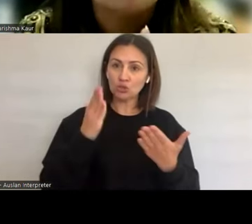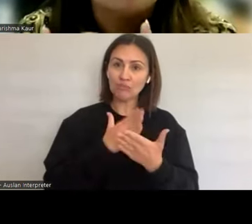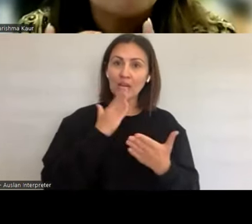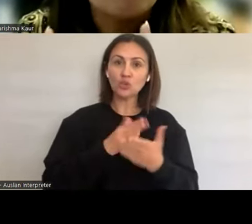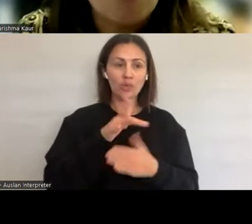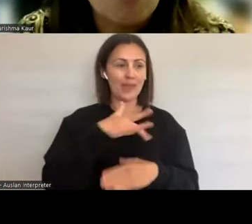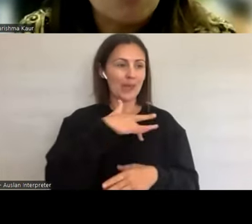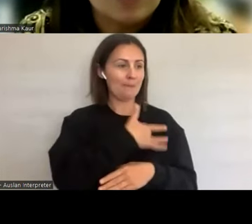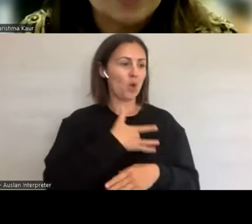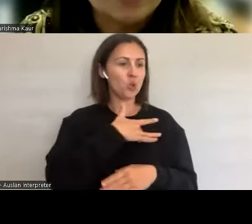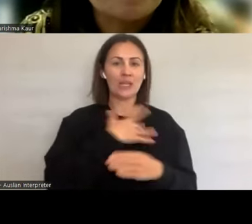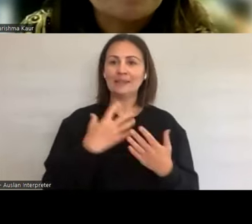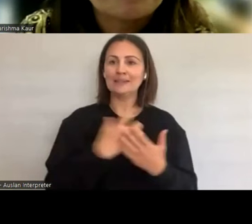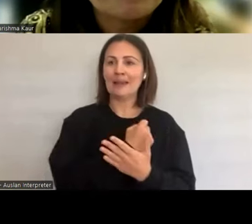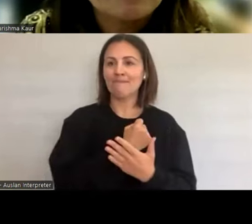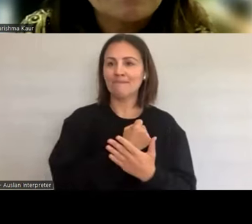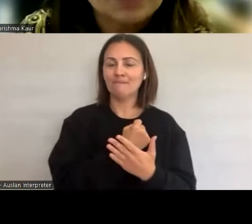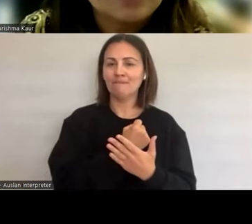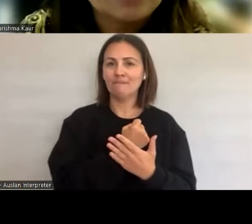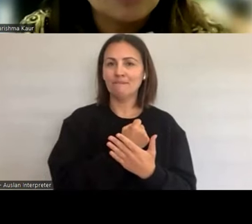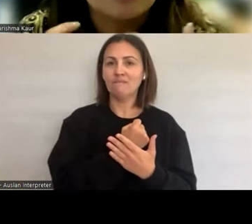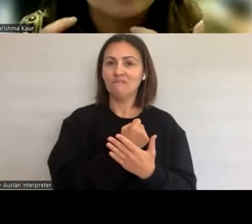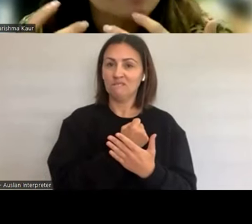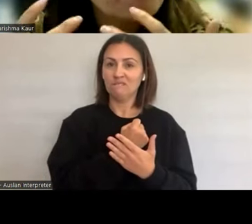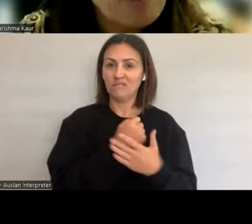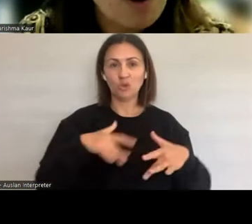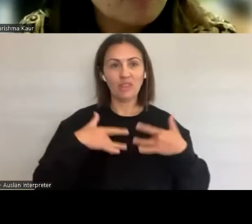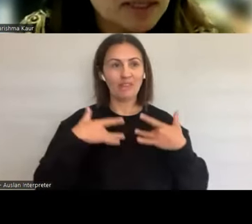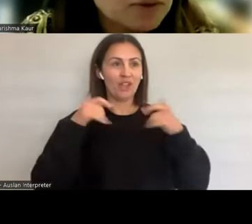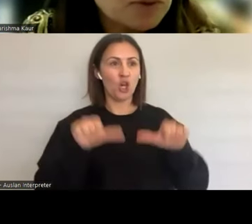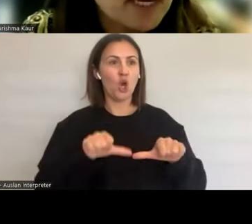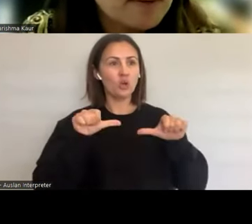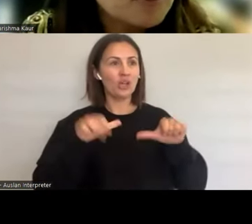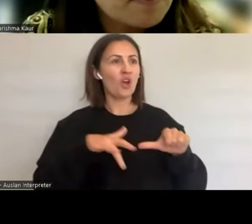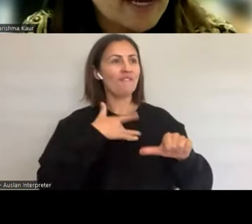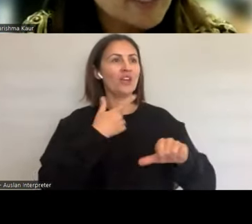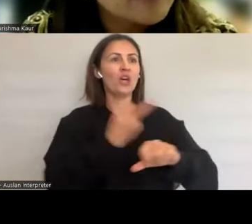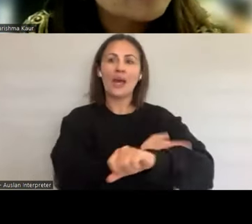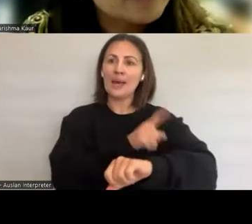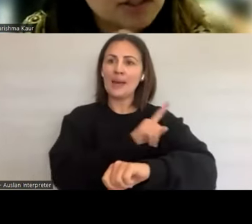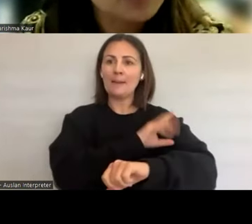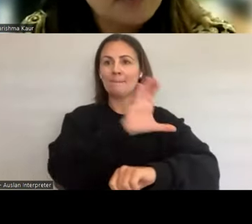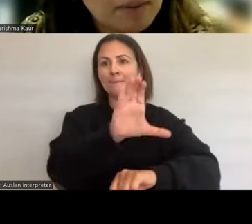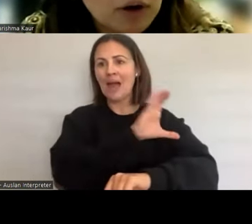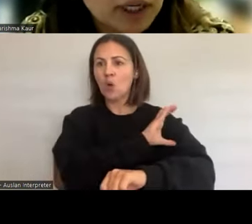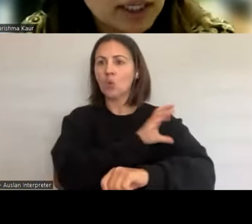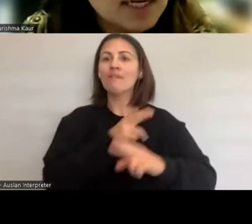more You know, it'll empower them to be able to make healthy decisions for their bodies.